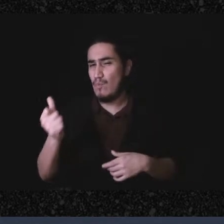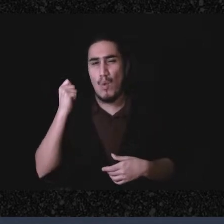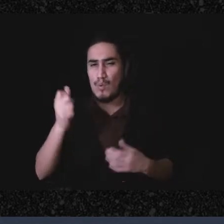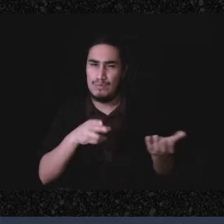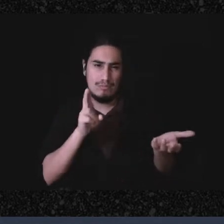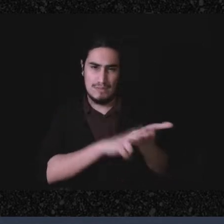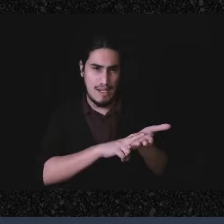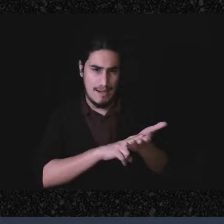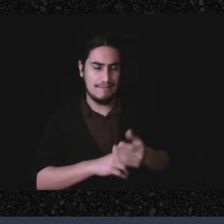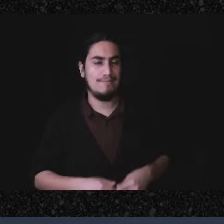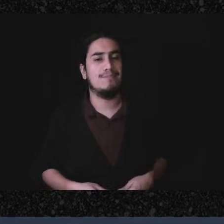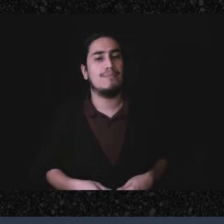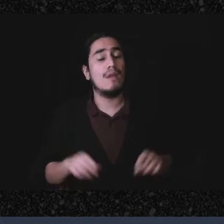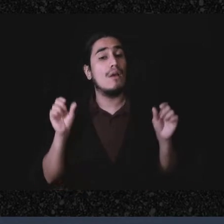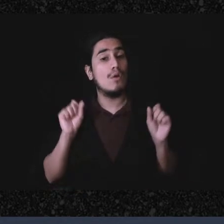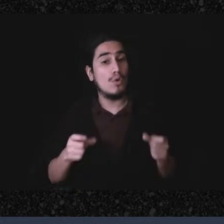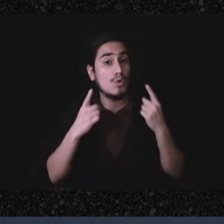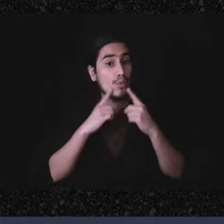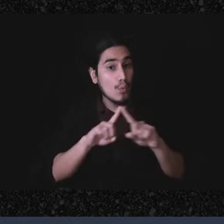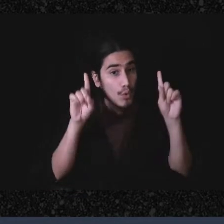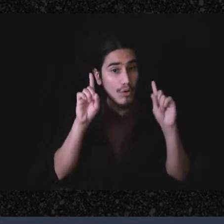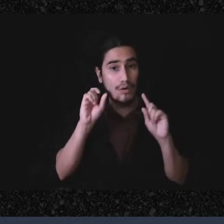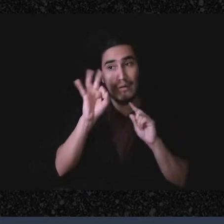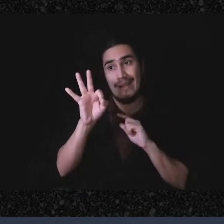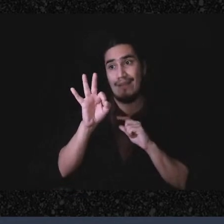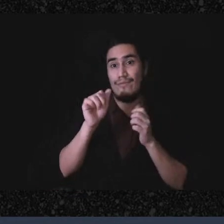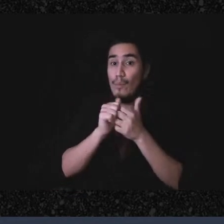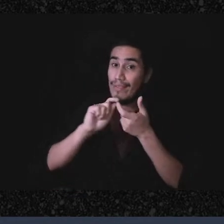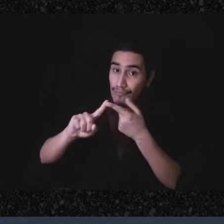it could-it could work if you were working, you know, with friends or acquaintances if somebody